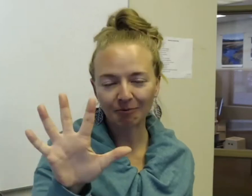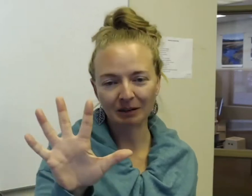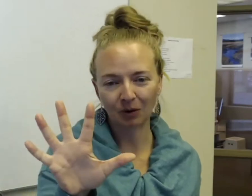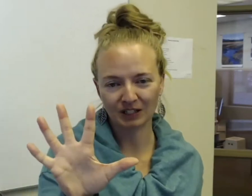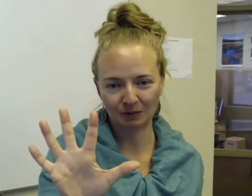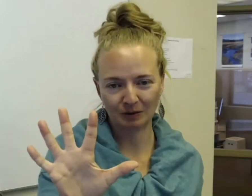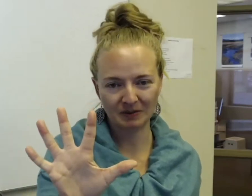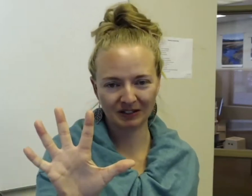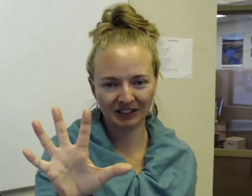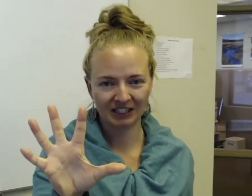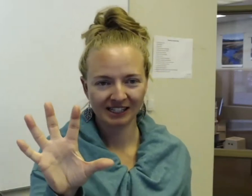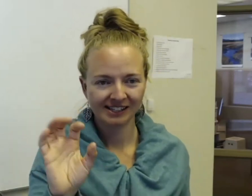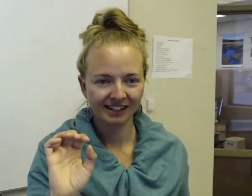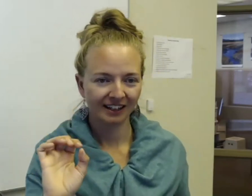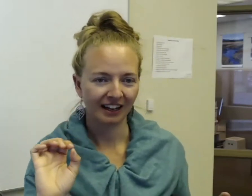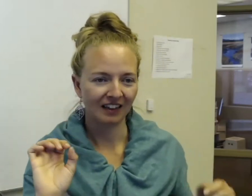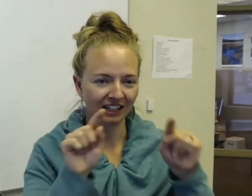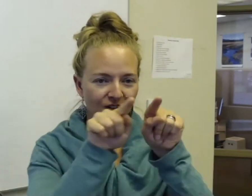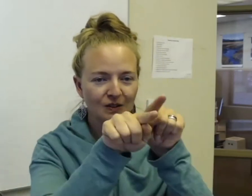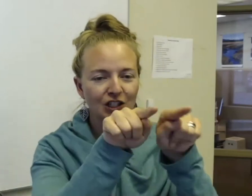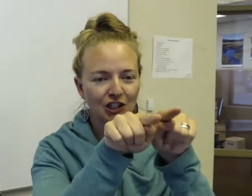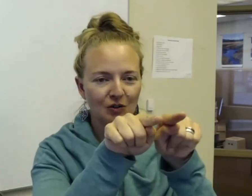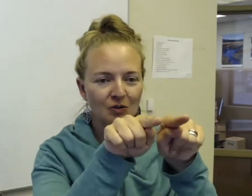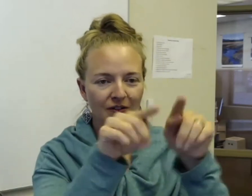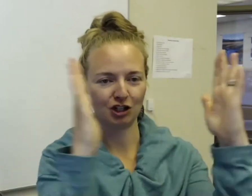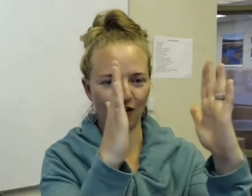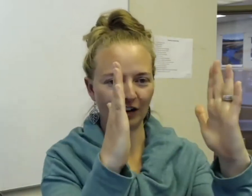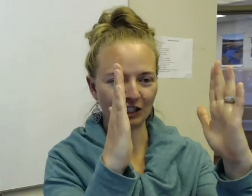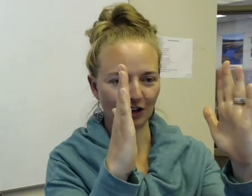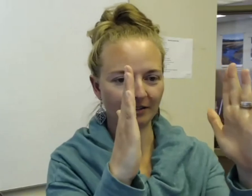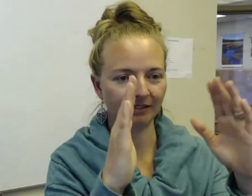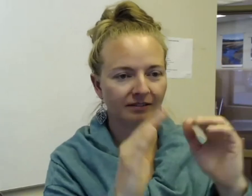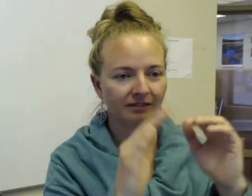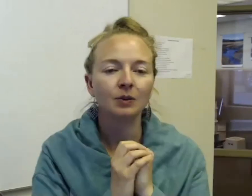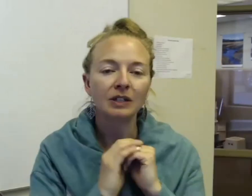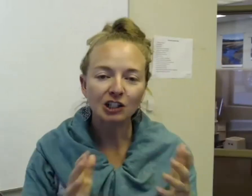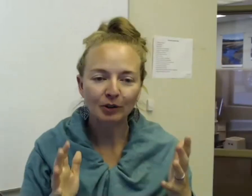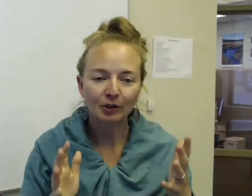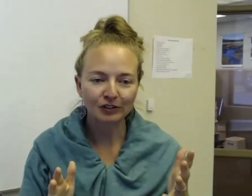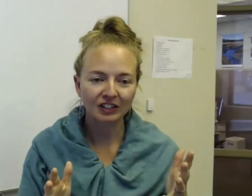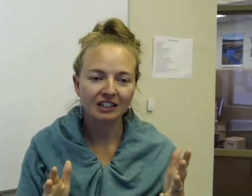five people in this room, and that includes the two that are sharing a screen. So each person,